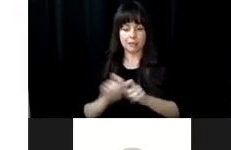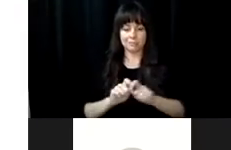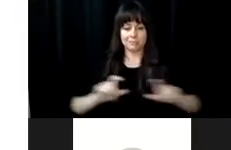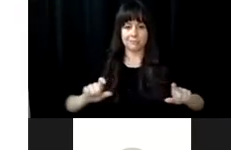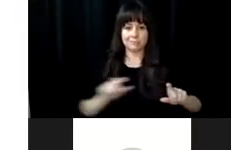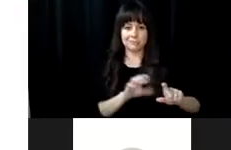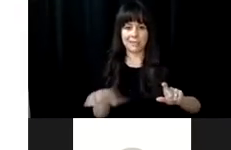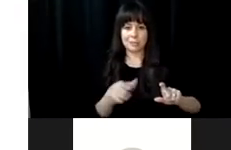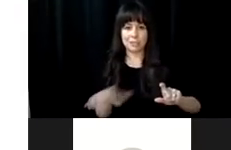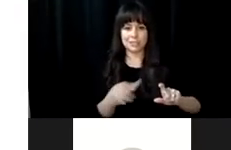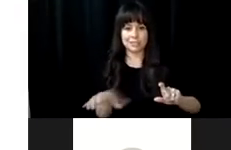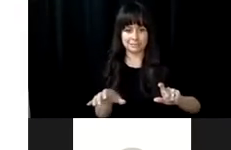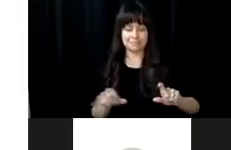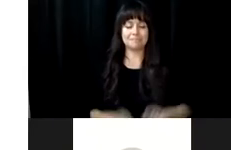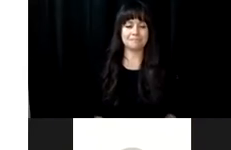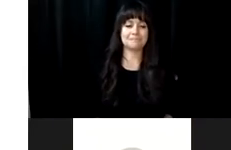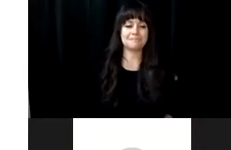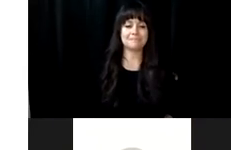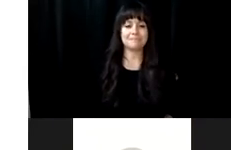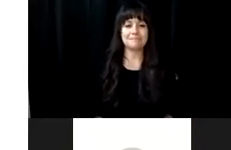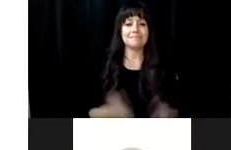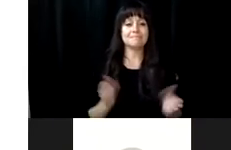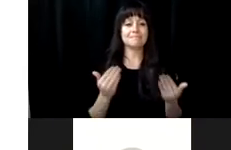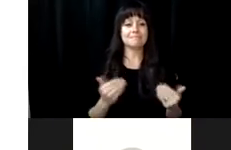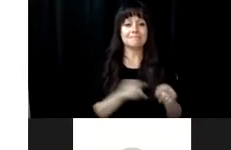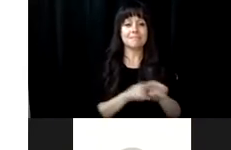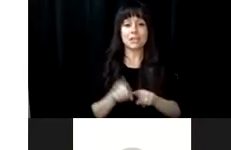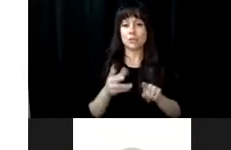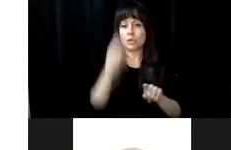click on show subtitles to enable the captioning